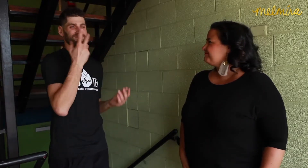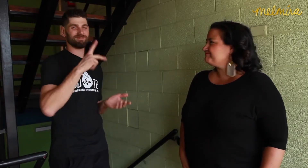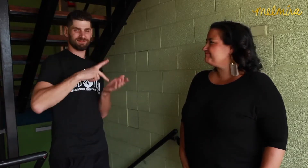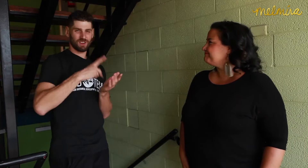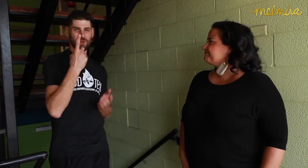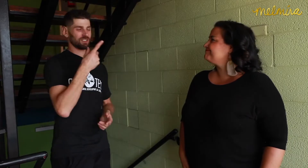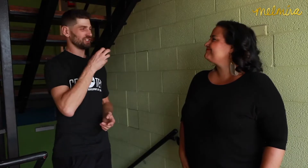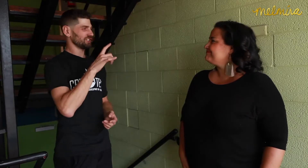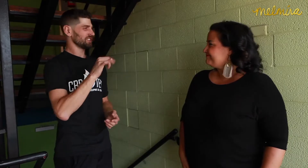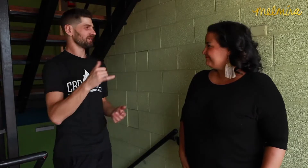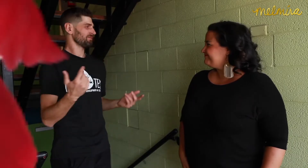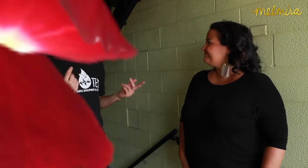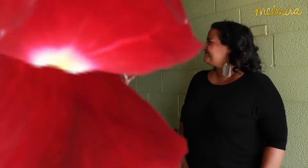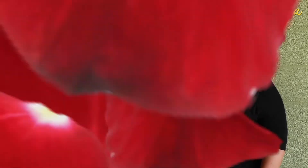but I realized, it's just geology